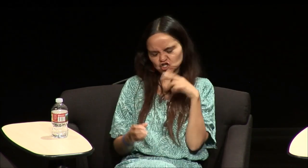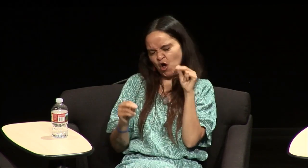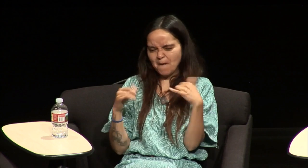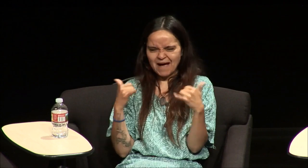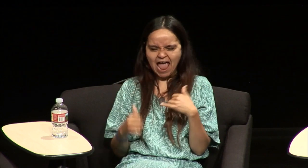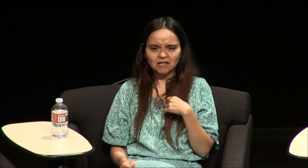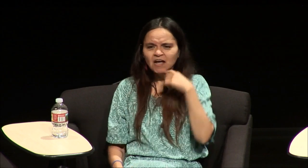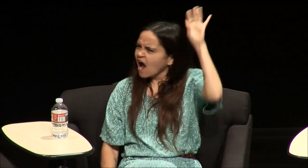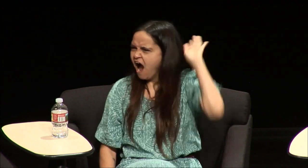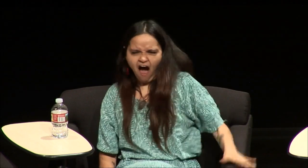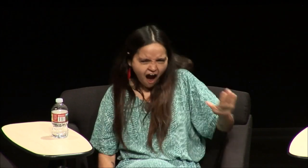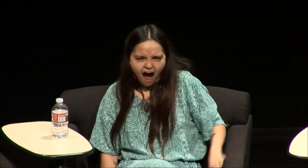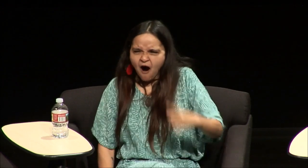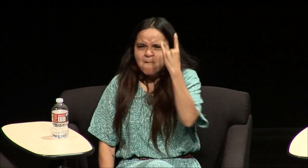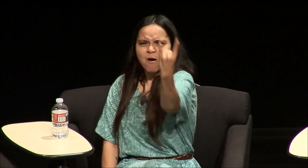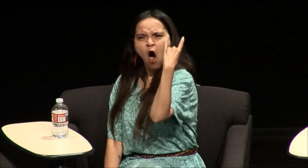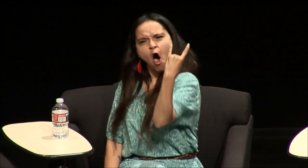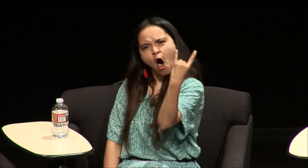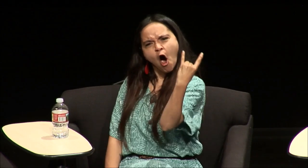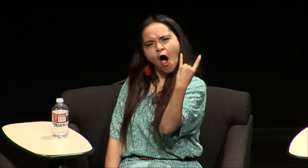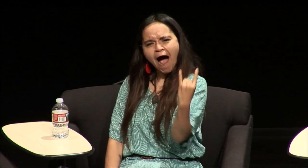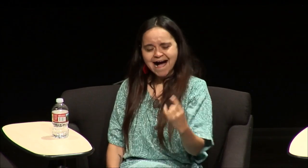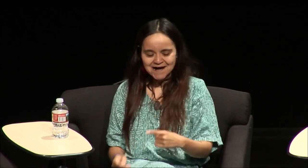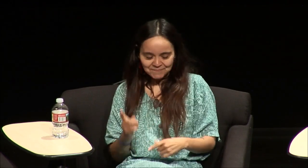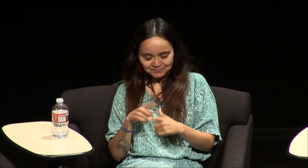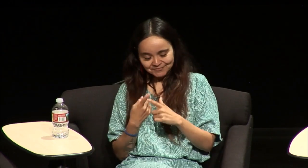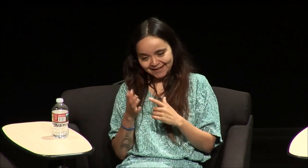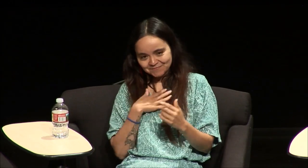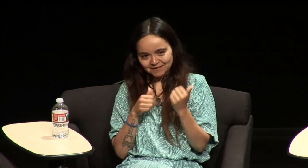be friends with me and not to play with me" and I was like no that's bullshit and